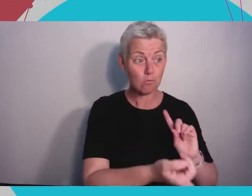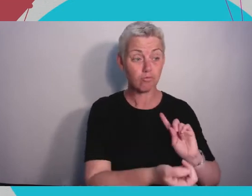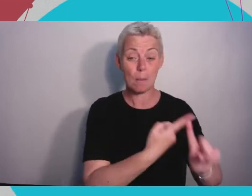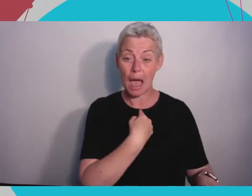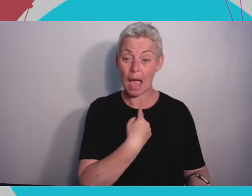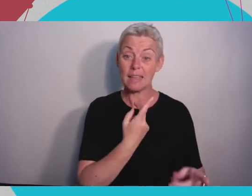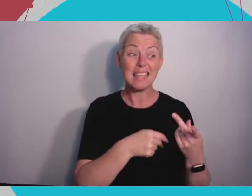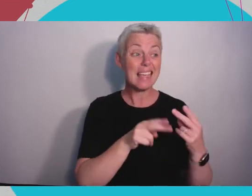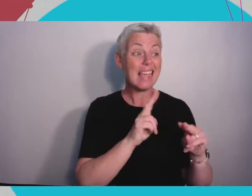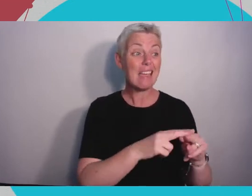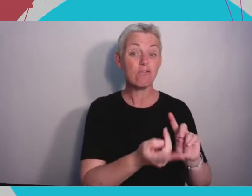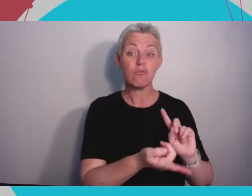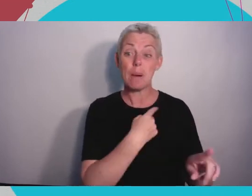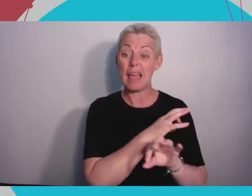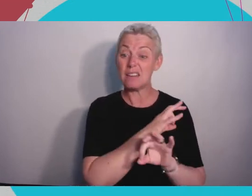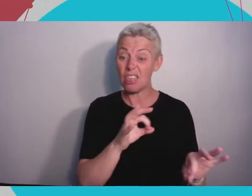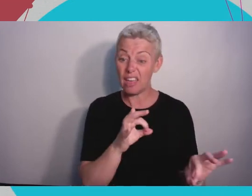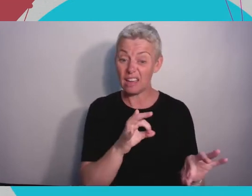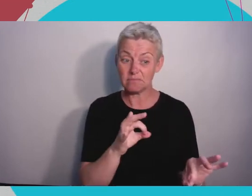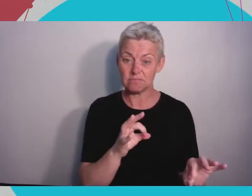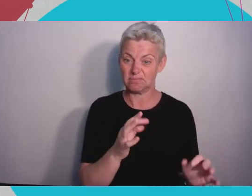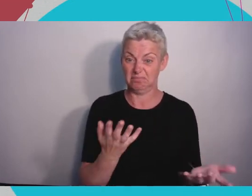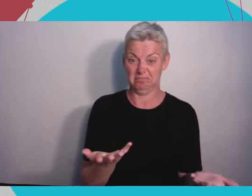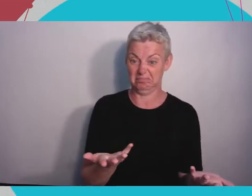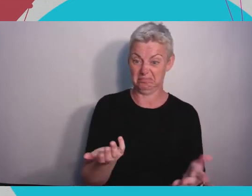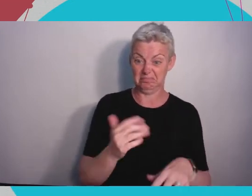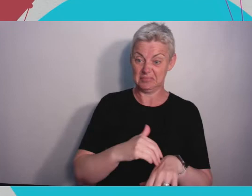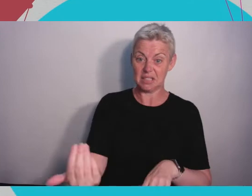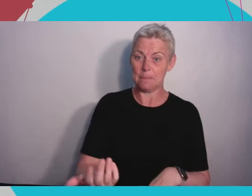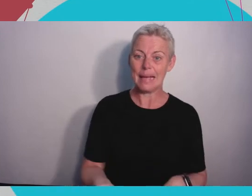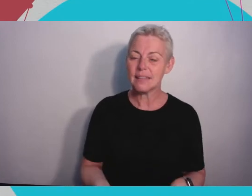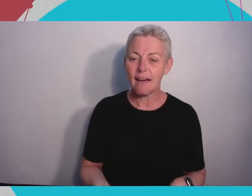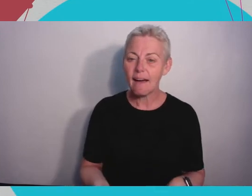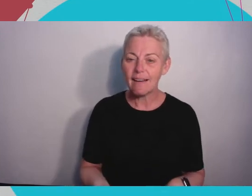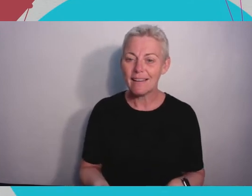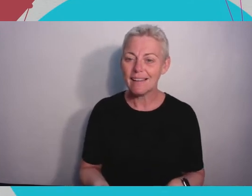them an email that they haven't replied to like no harm done no lasting damage there.